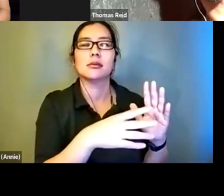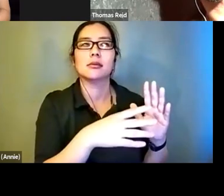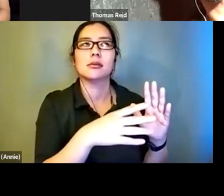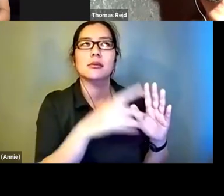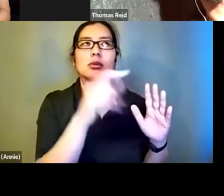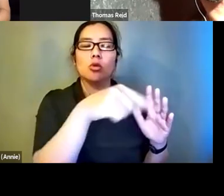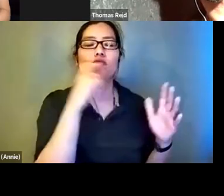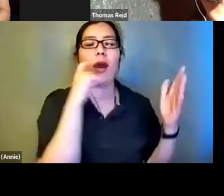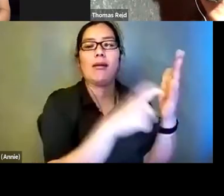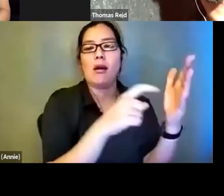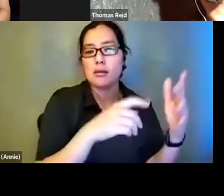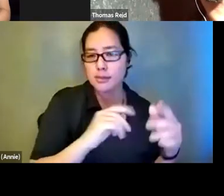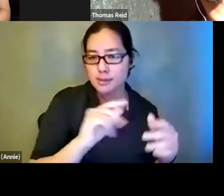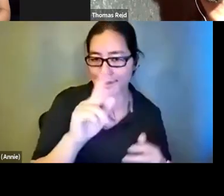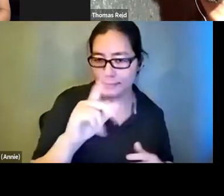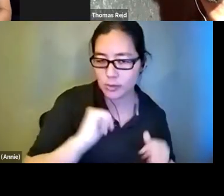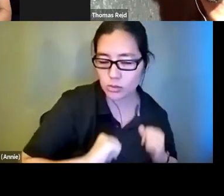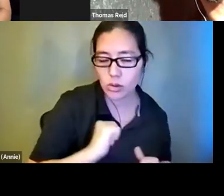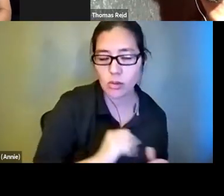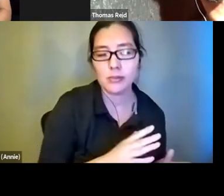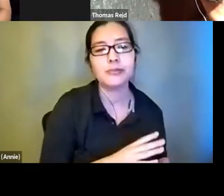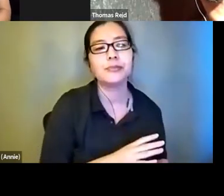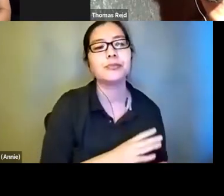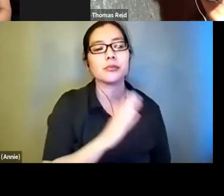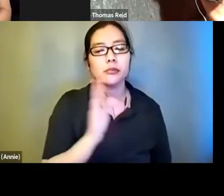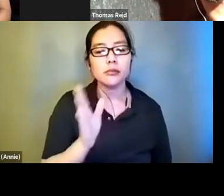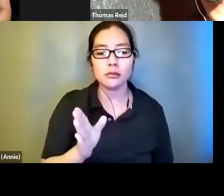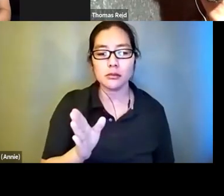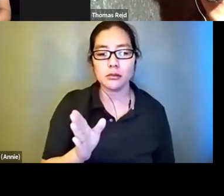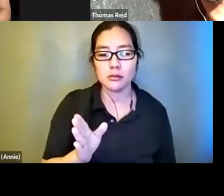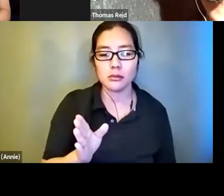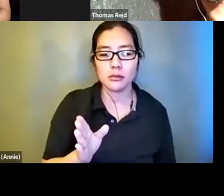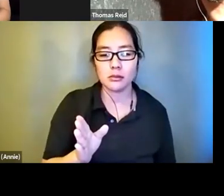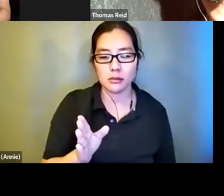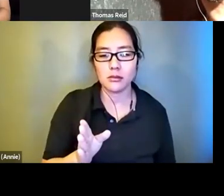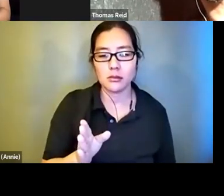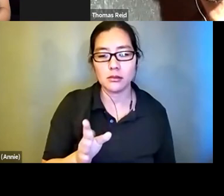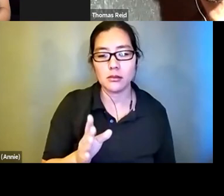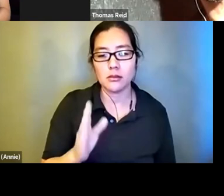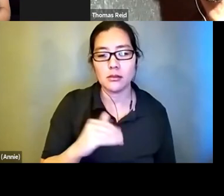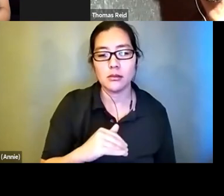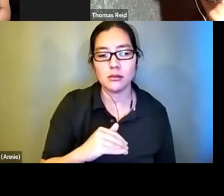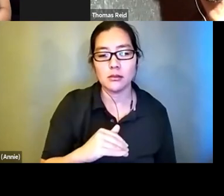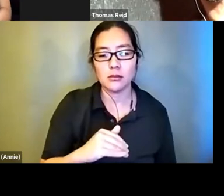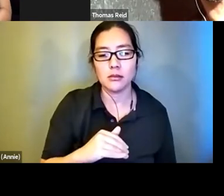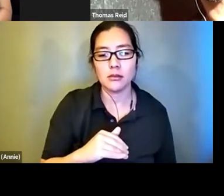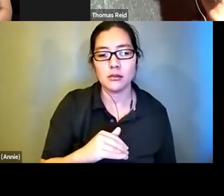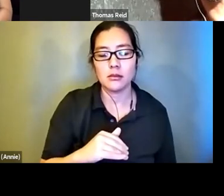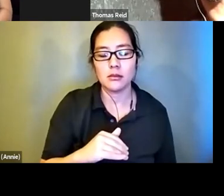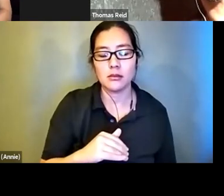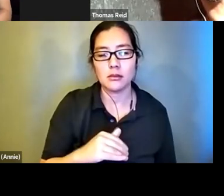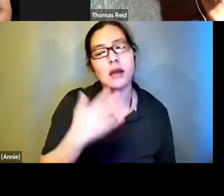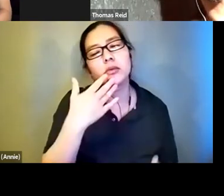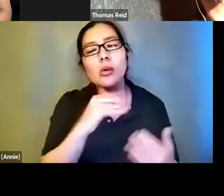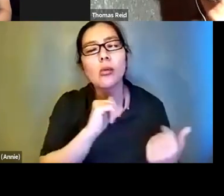the audio or a voice they know. That's probably what that is. I think it's a good practice. I don't think any of